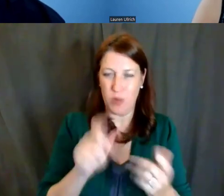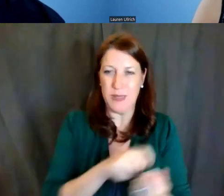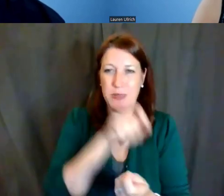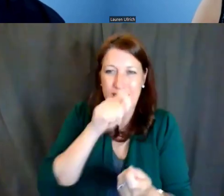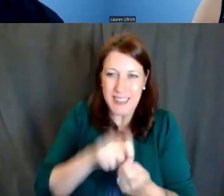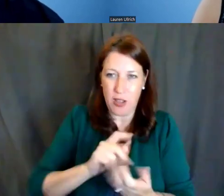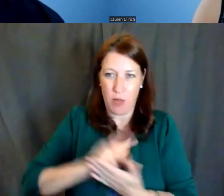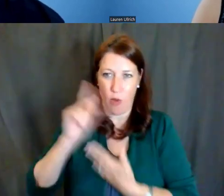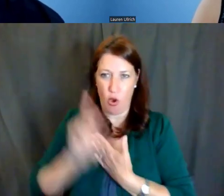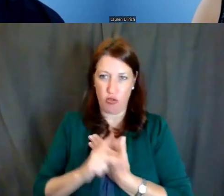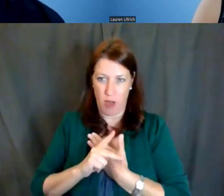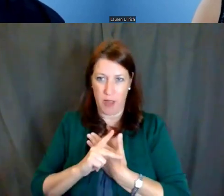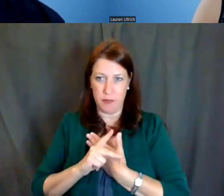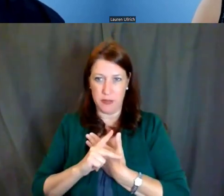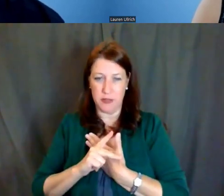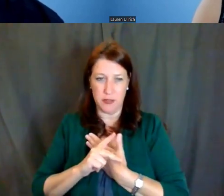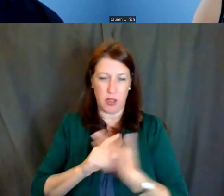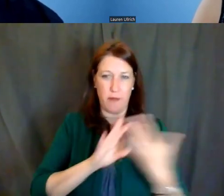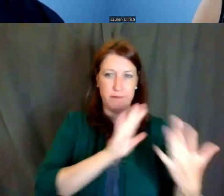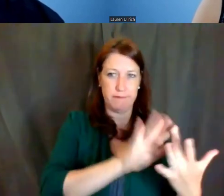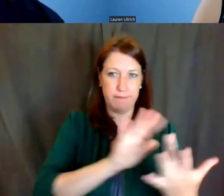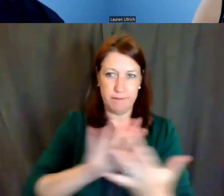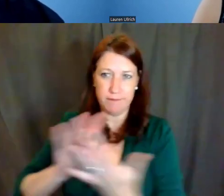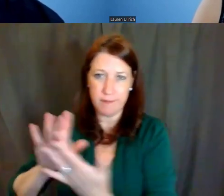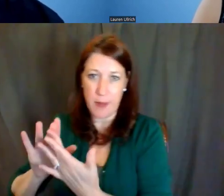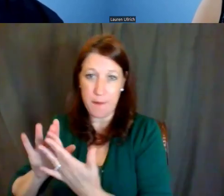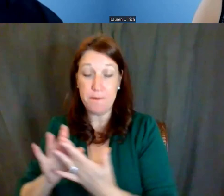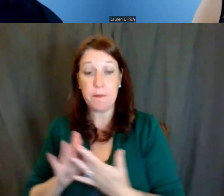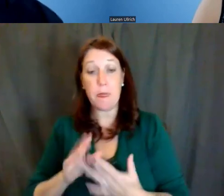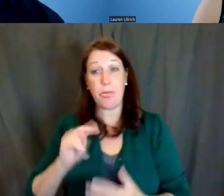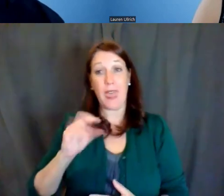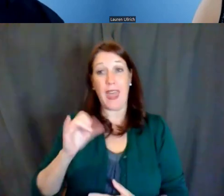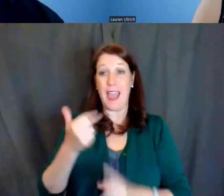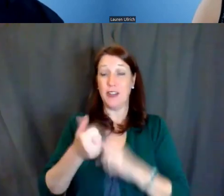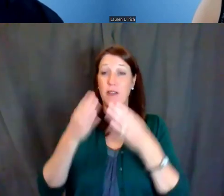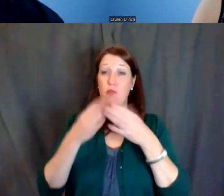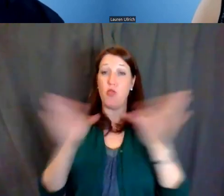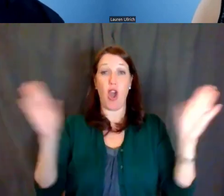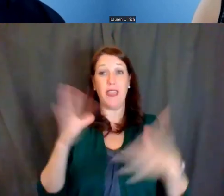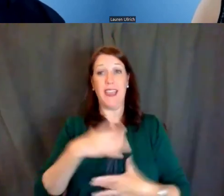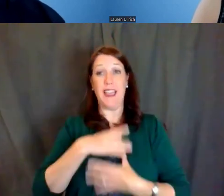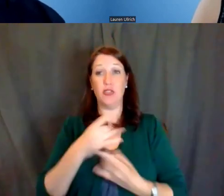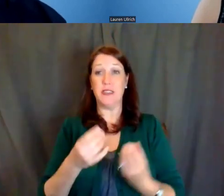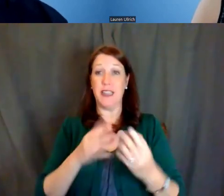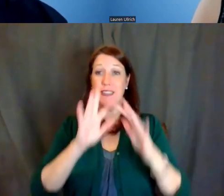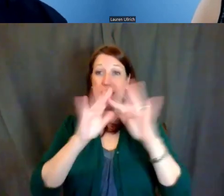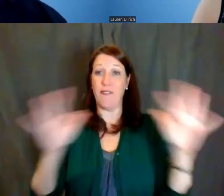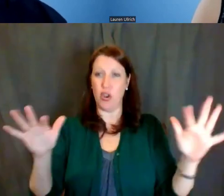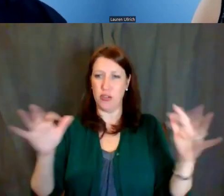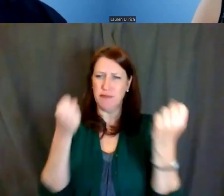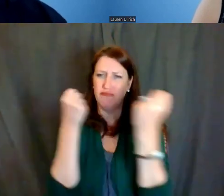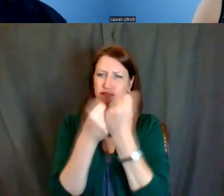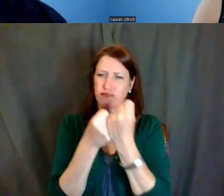So NIH is interested broadly in diversity, but when you see a diversity -- what is called a "diversity program,"